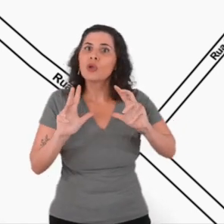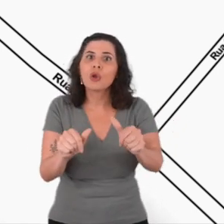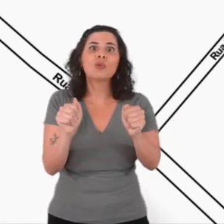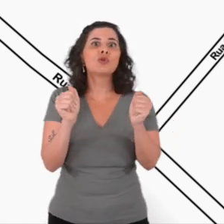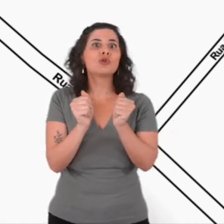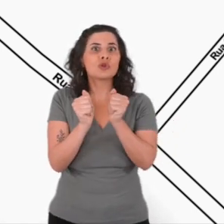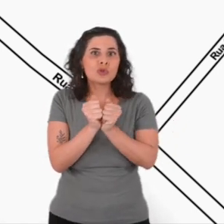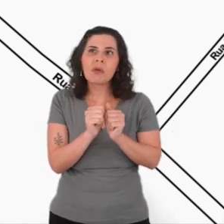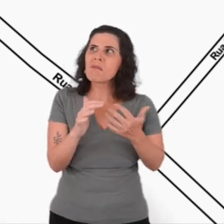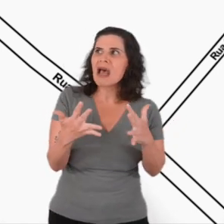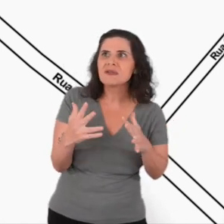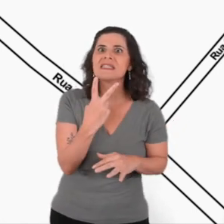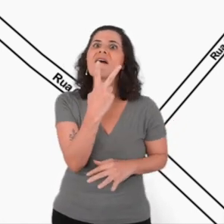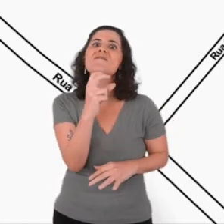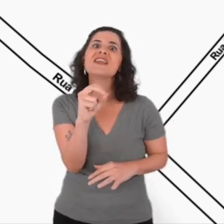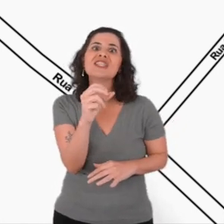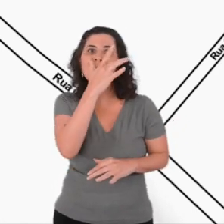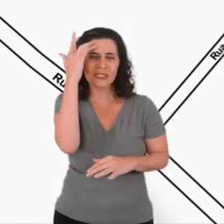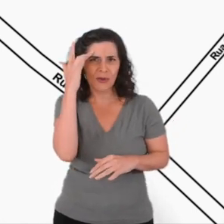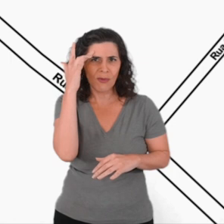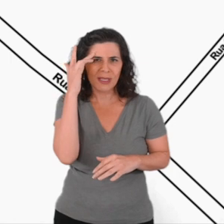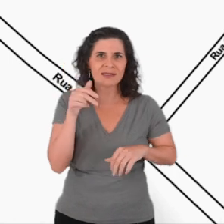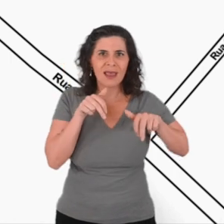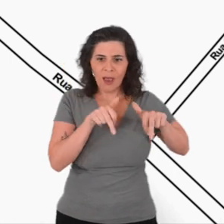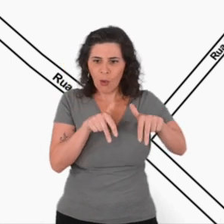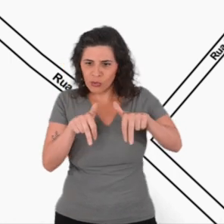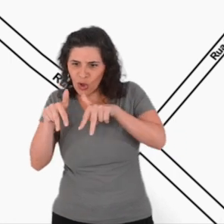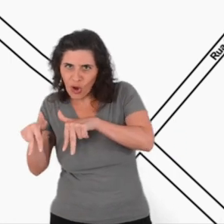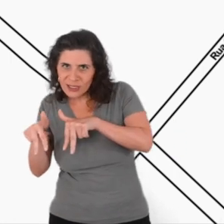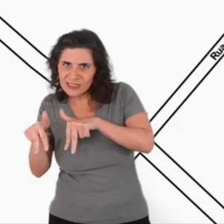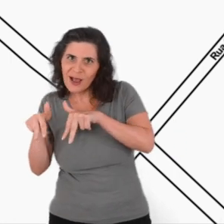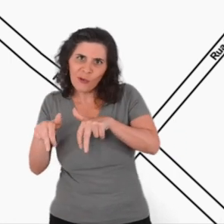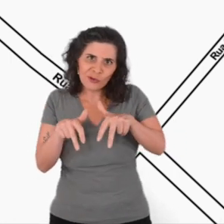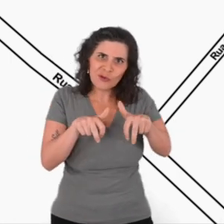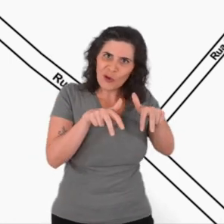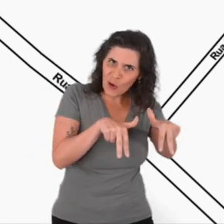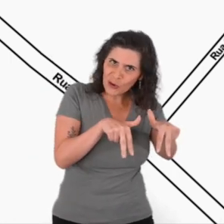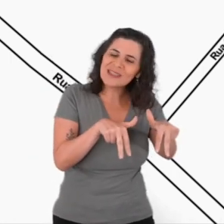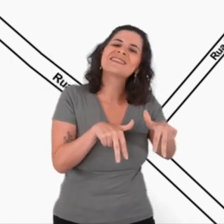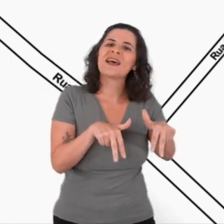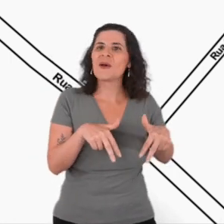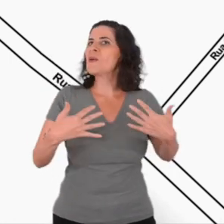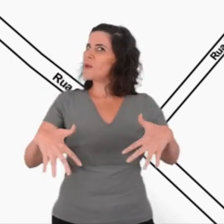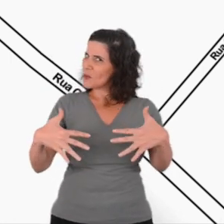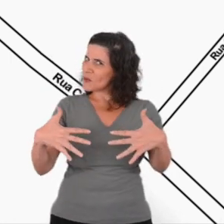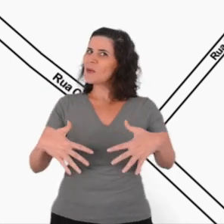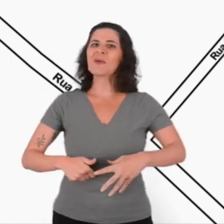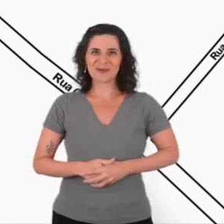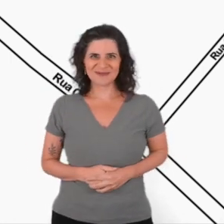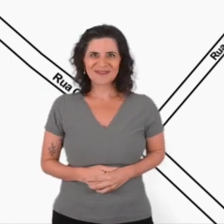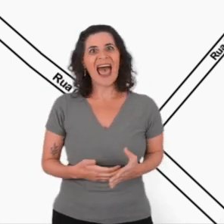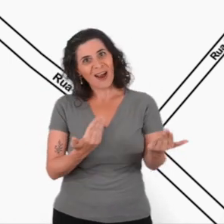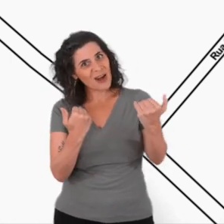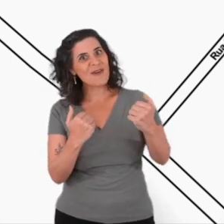Two steps to the side... Two steps to the other... And we are also going to dance now!